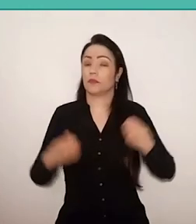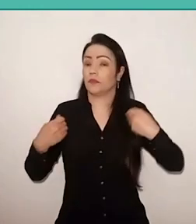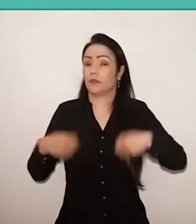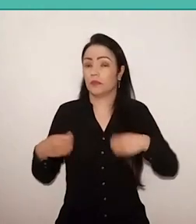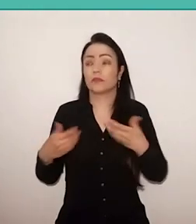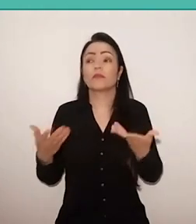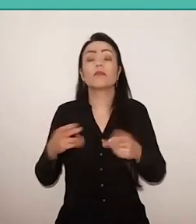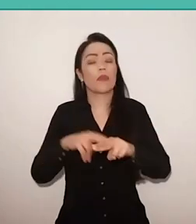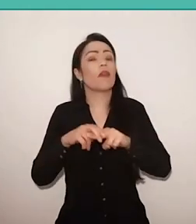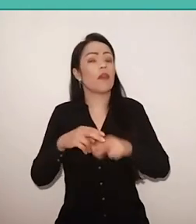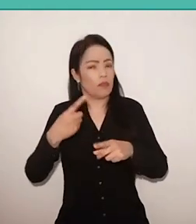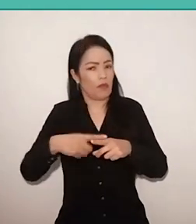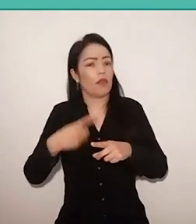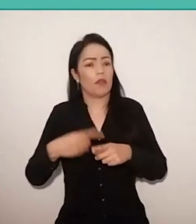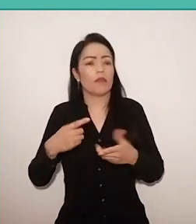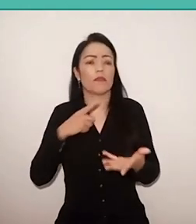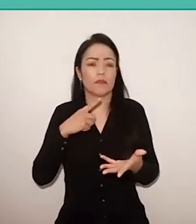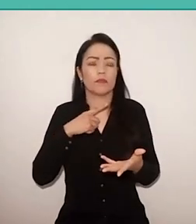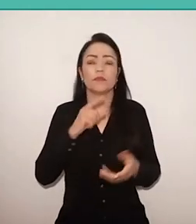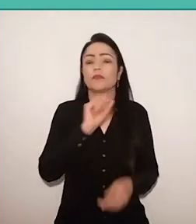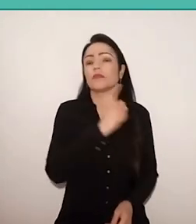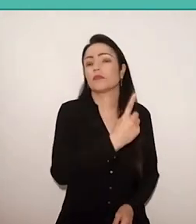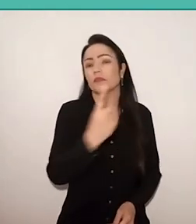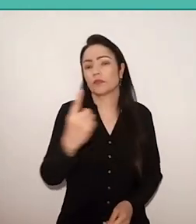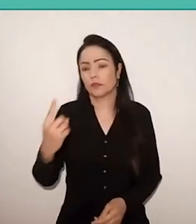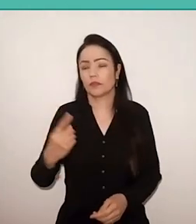which is to build the life of each one and to build history,